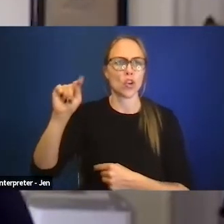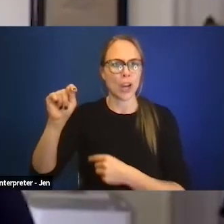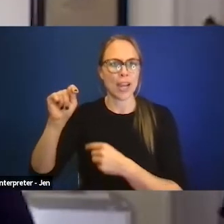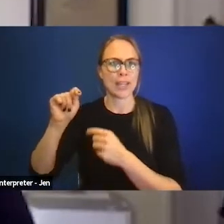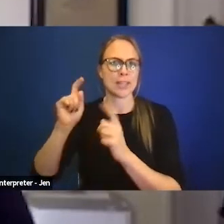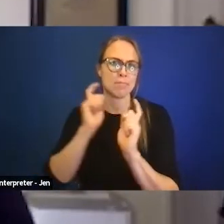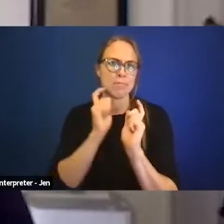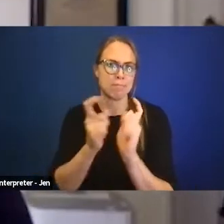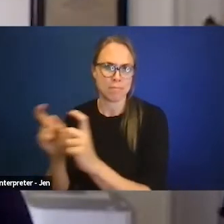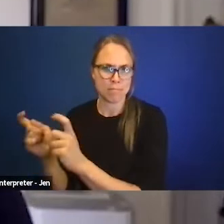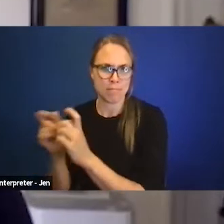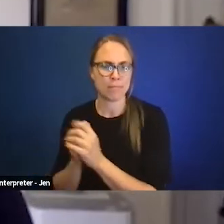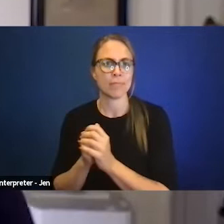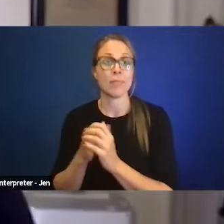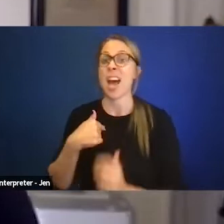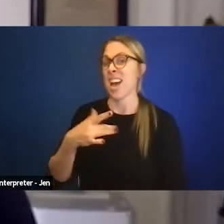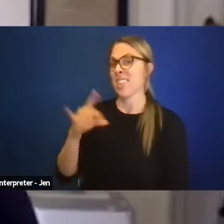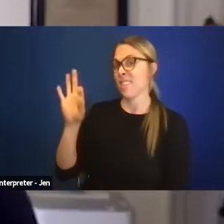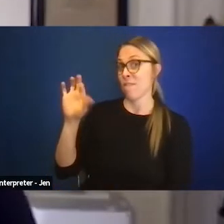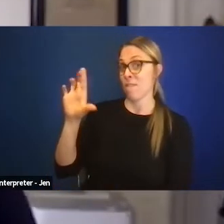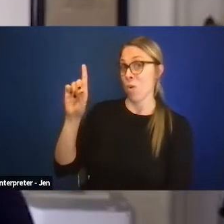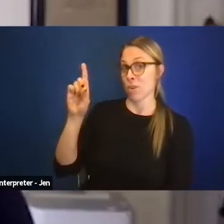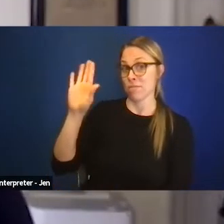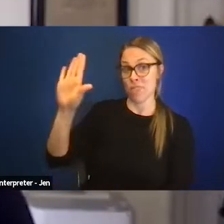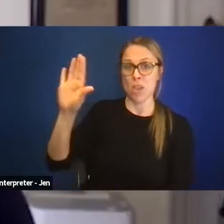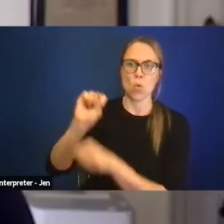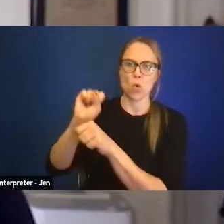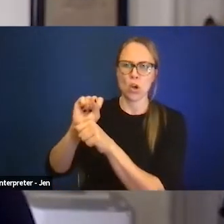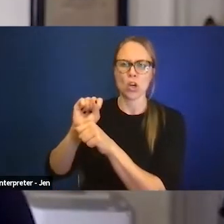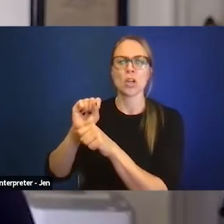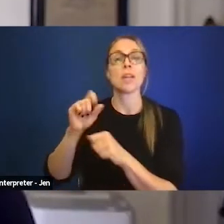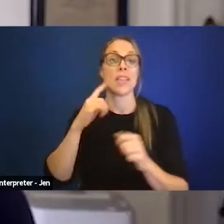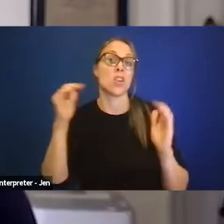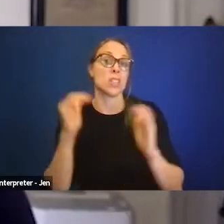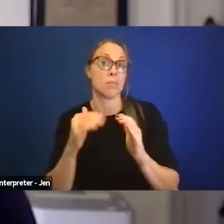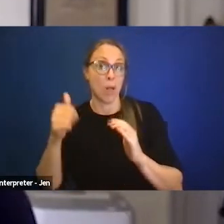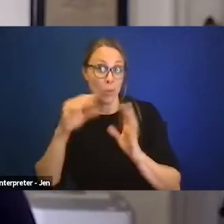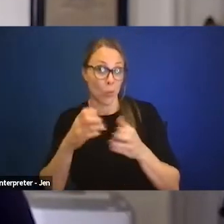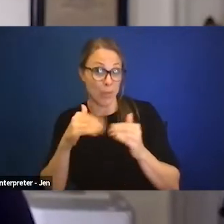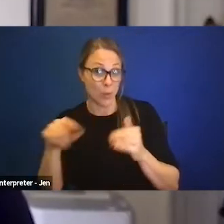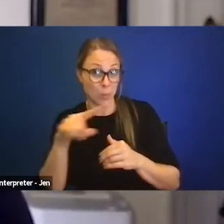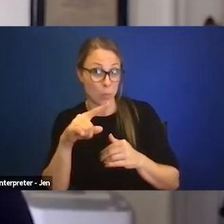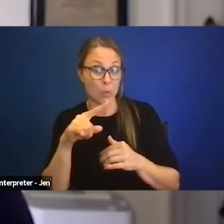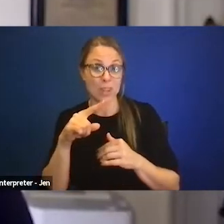So I like Ford and the work they've done there, much smaller than you are and they have a different purpose,